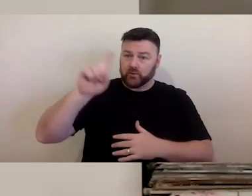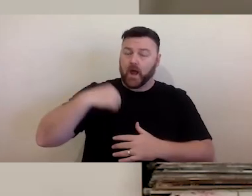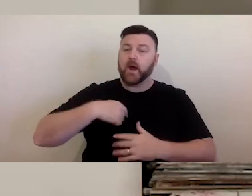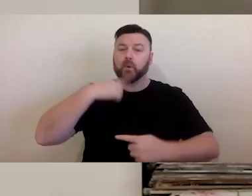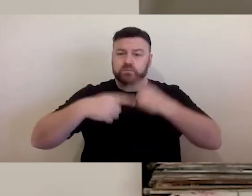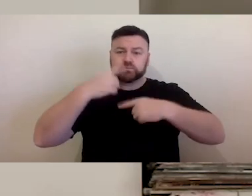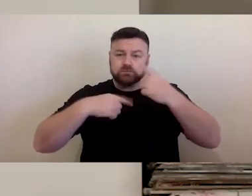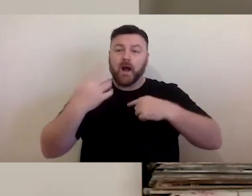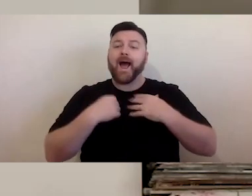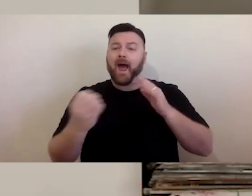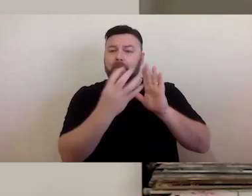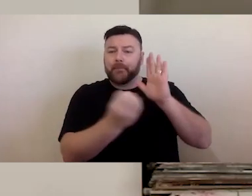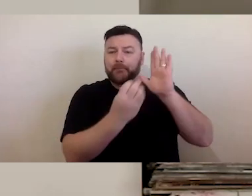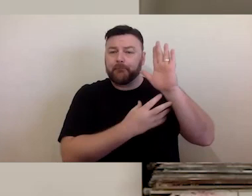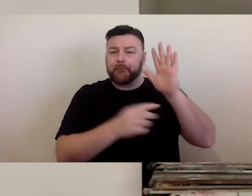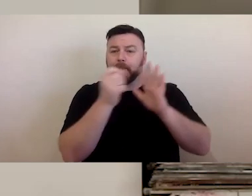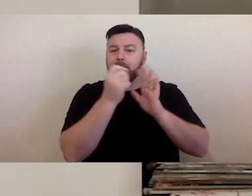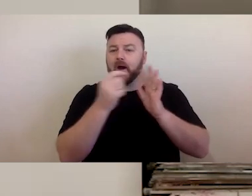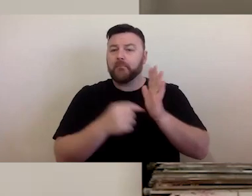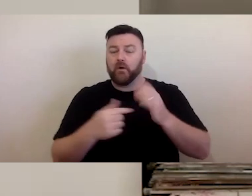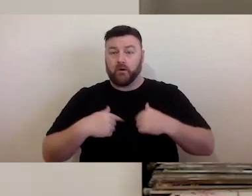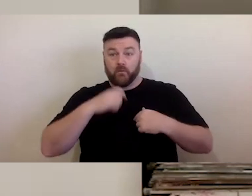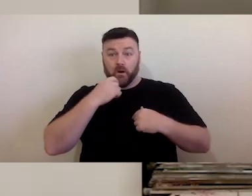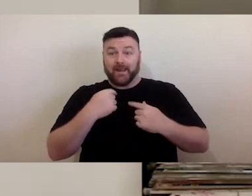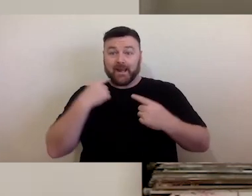I won't be audio describing every slide but I will be speaking to the